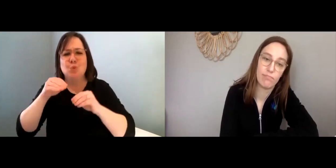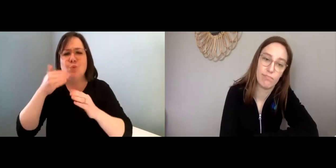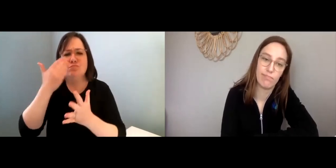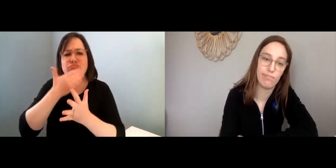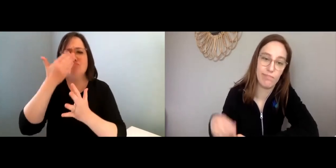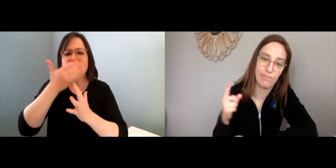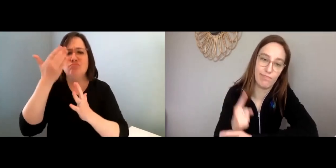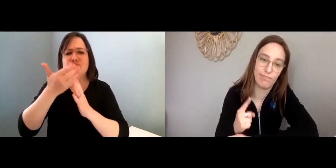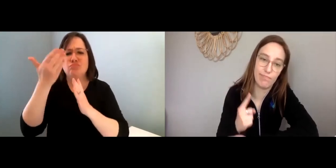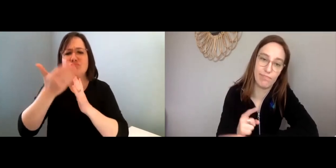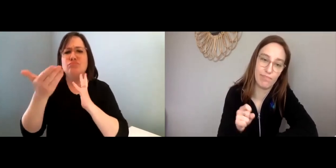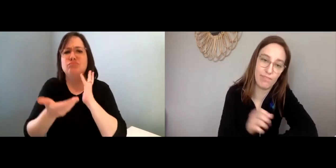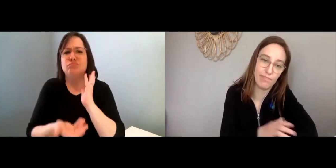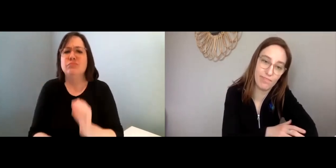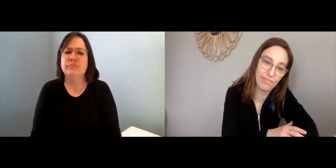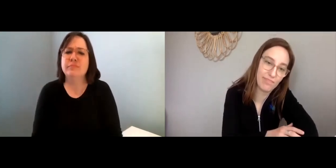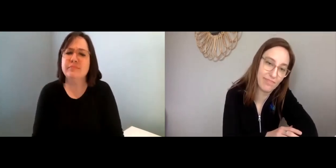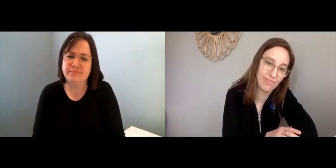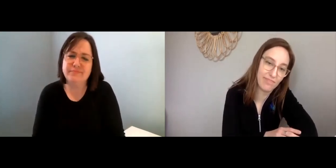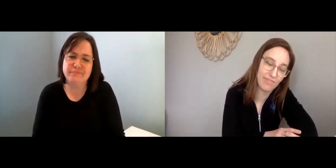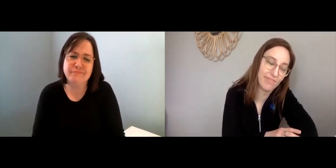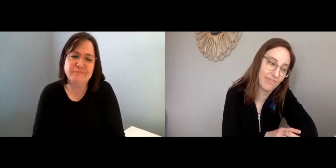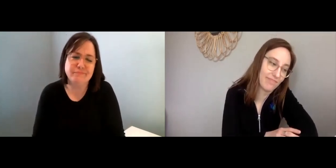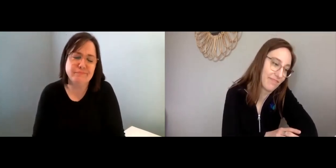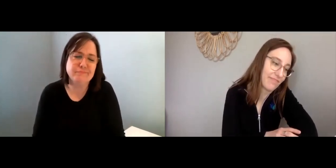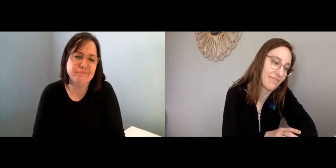It’s important to move throughout the day.